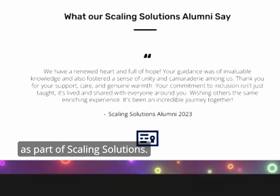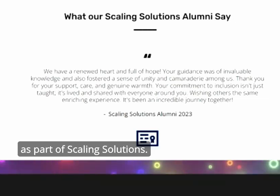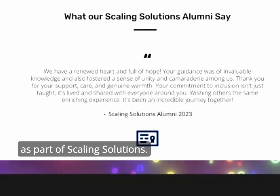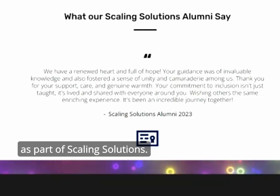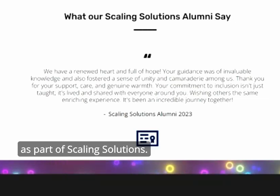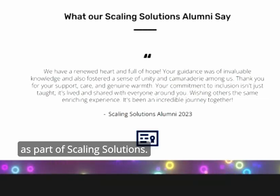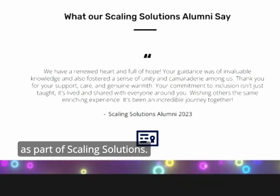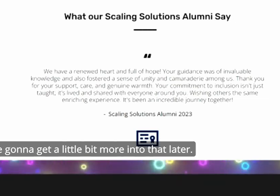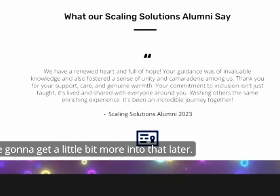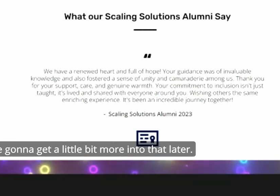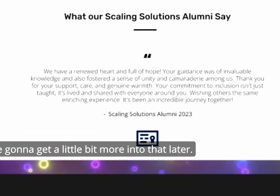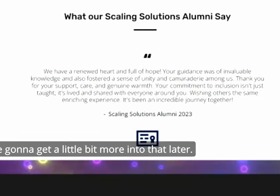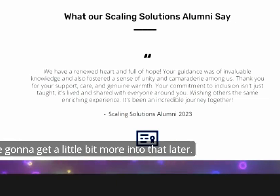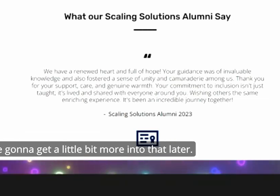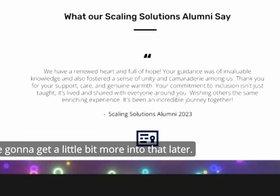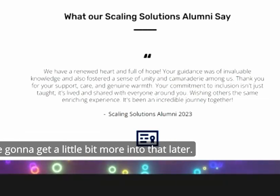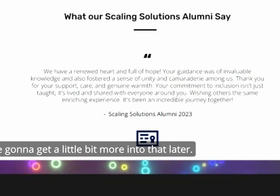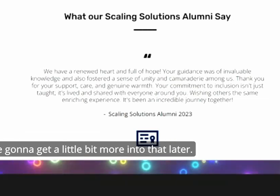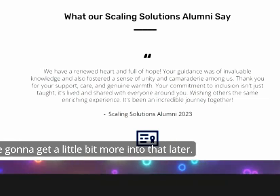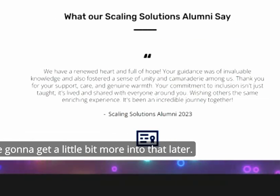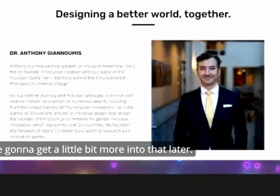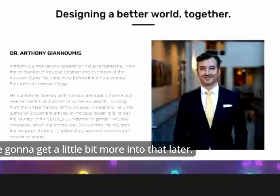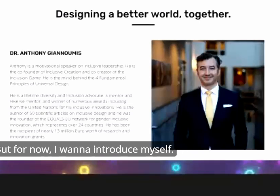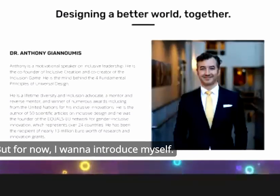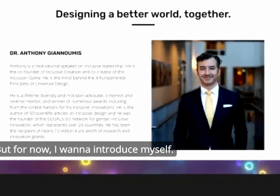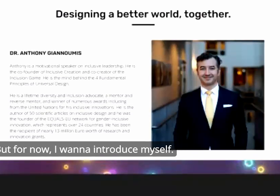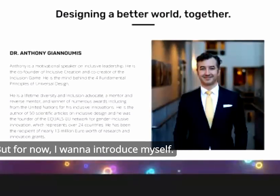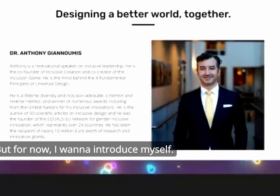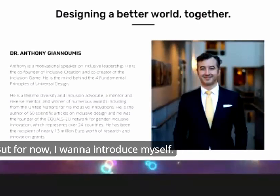part of scaling solution we're going to get a little bit more into that later but for now I